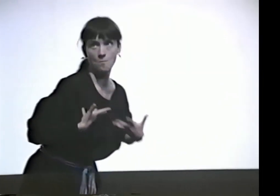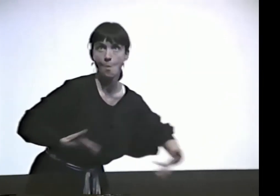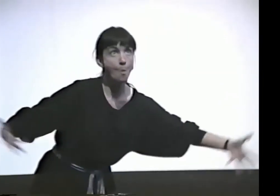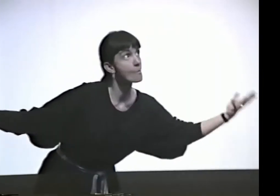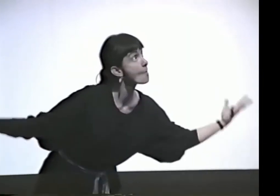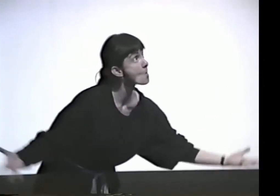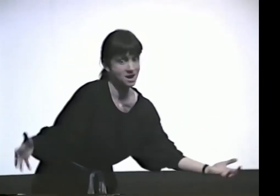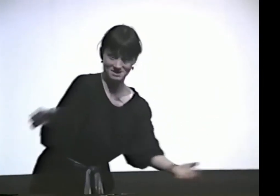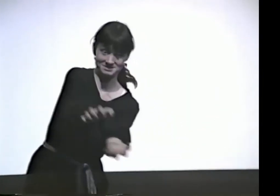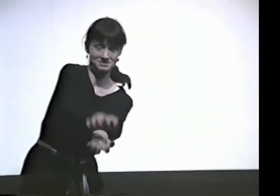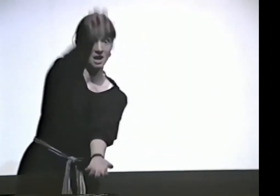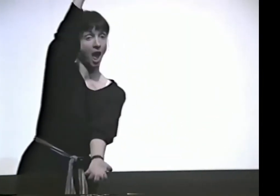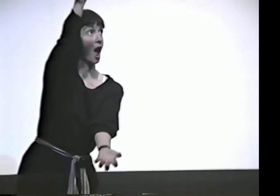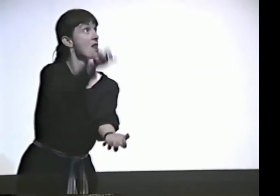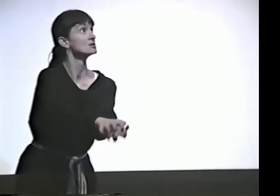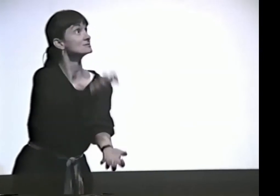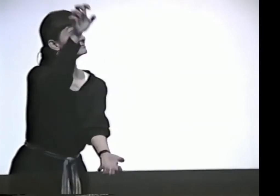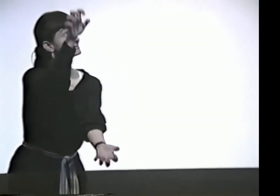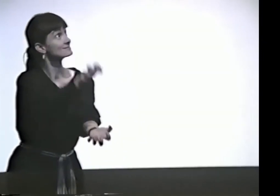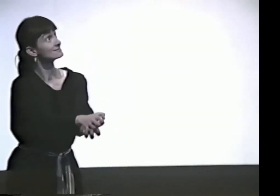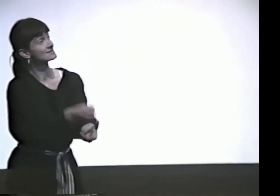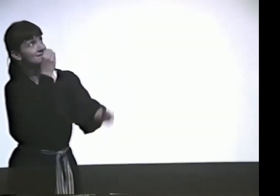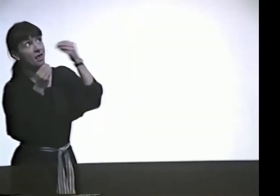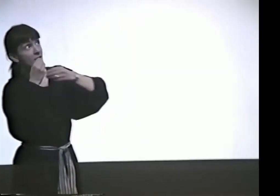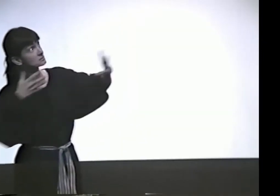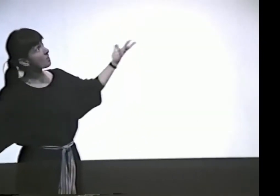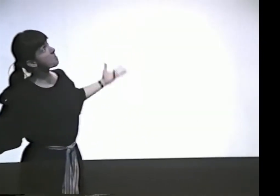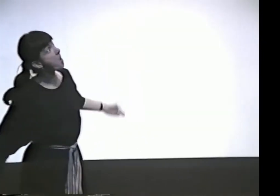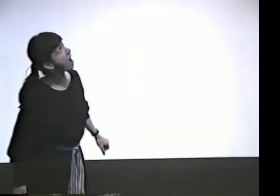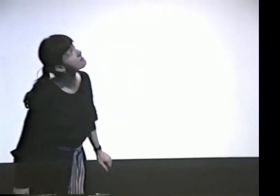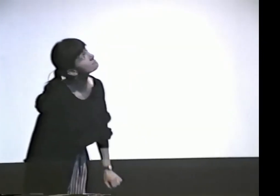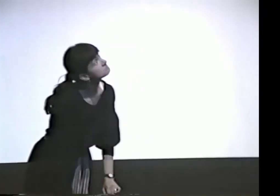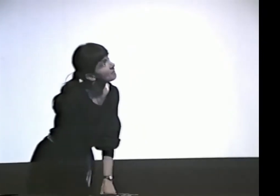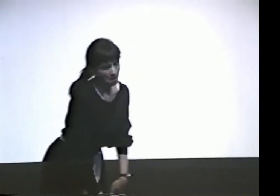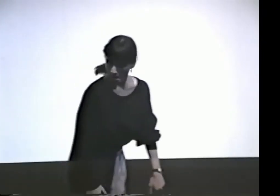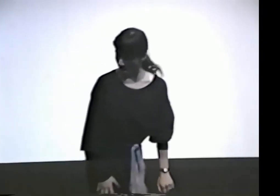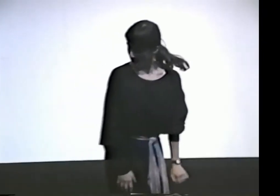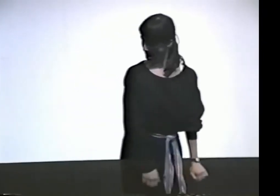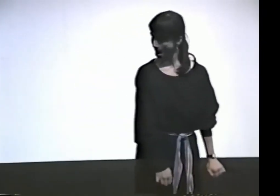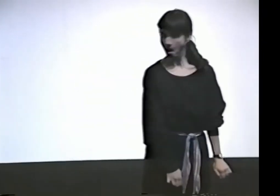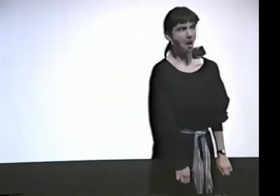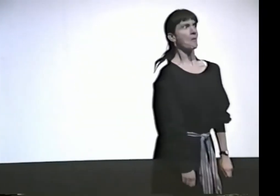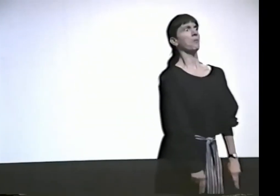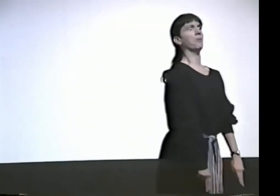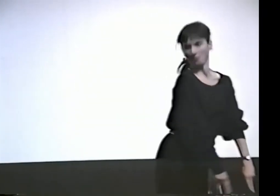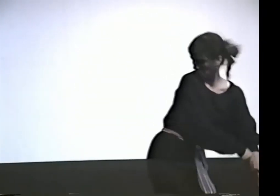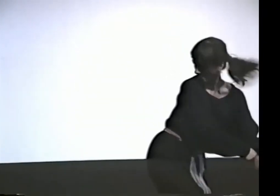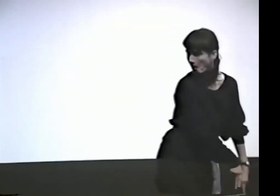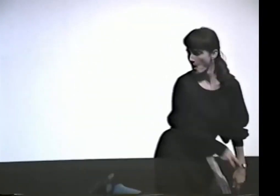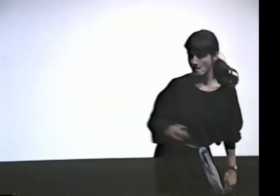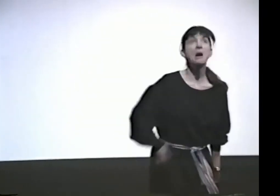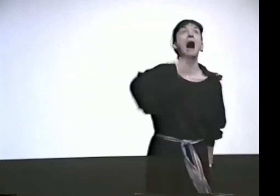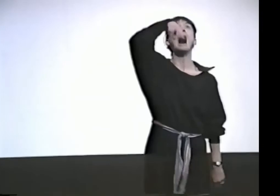BUT WOULD YOU MIND TELLING ME WHAT DO CROCODILES EAT?" AND WITH THAT, HIS UNCLE, THE GIRAFFE,